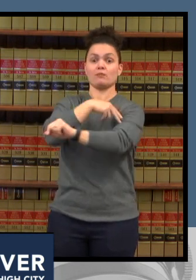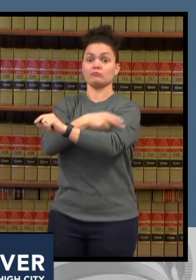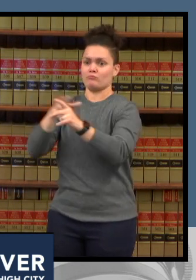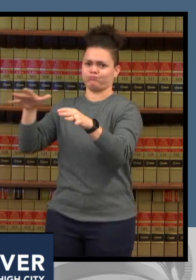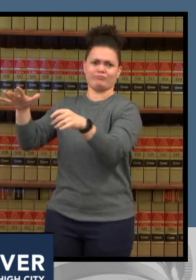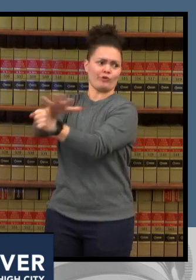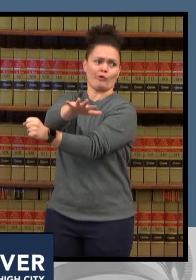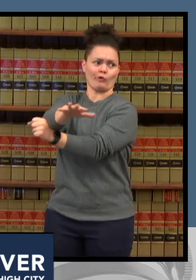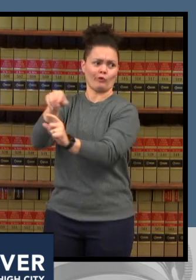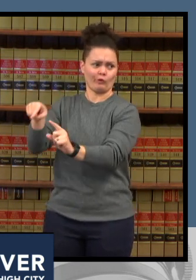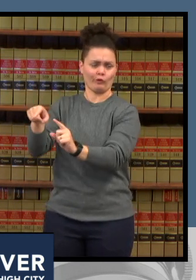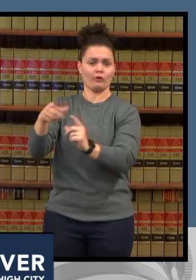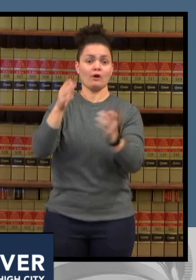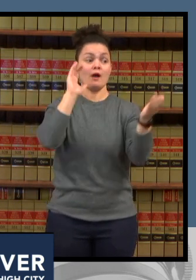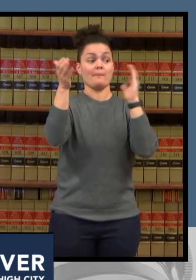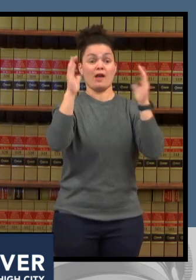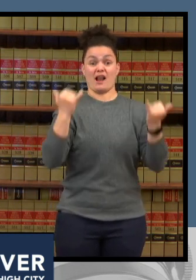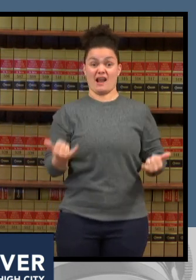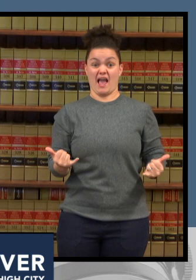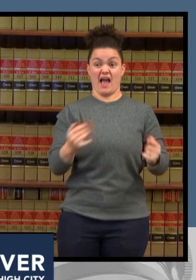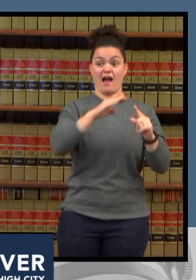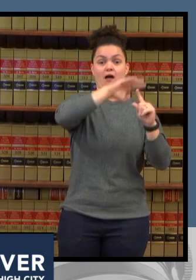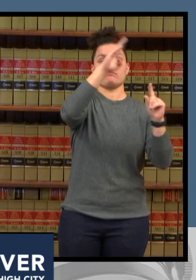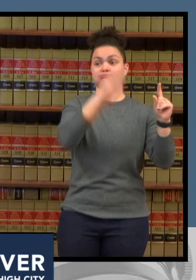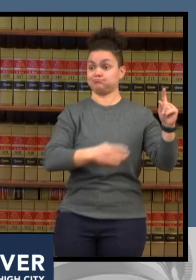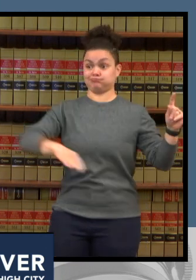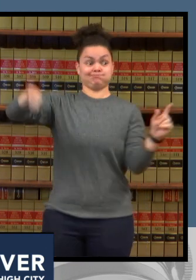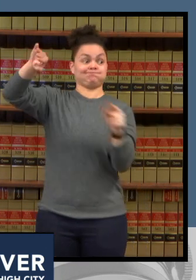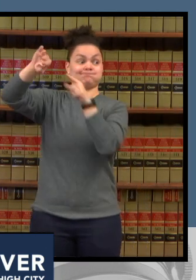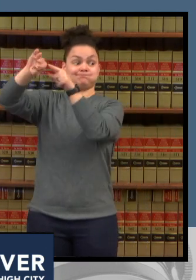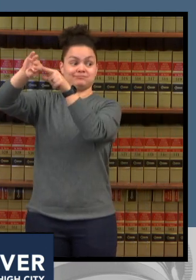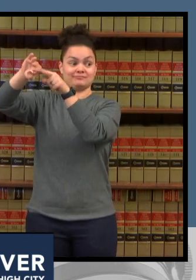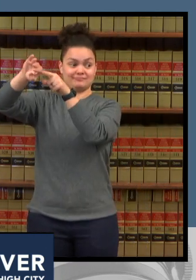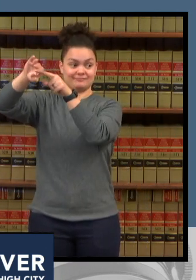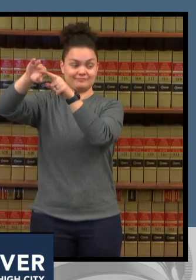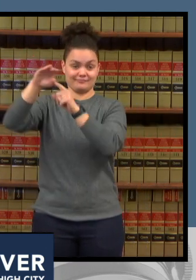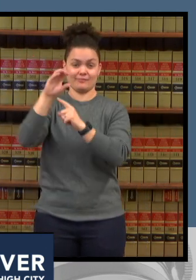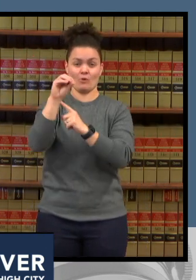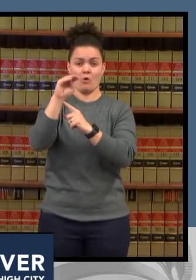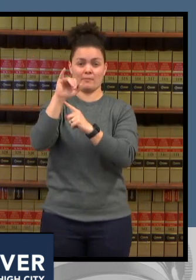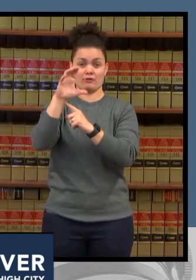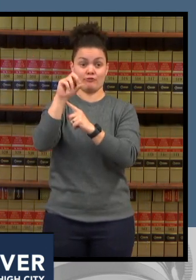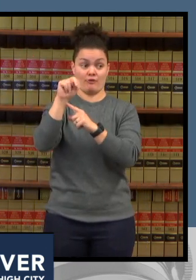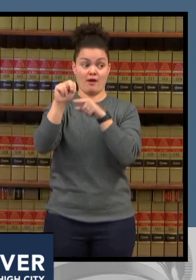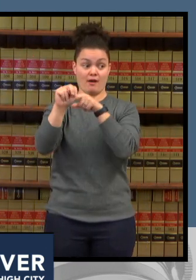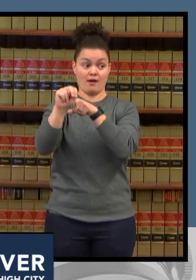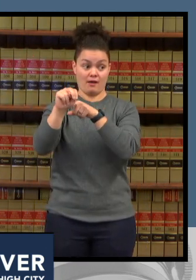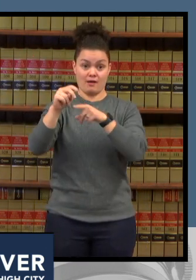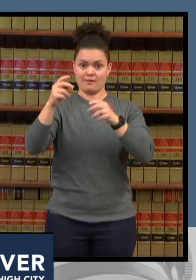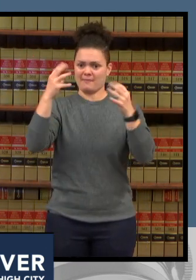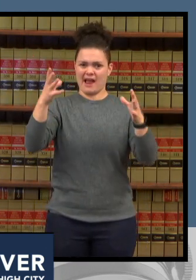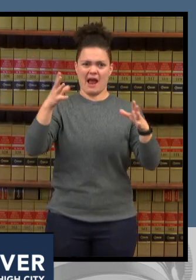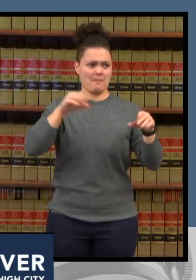that we've seen uh cases far exceeding the surge that we saw last year now the obvious question